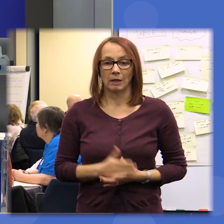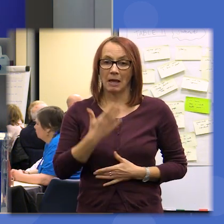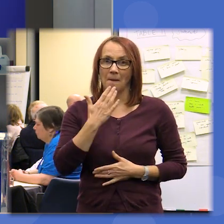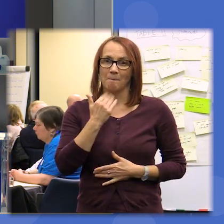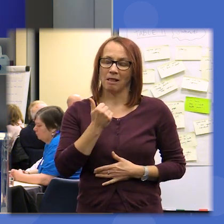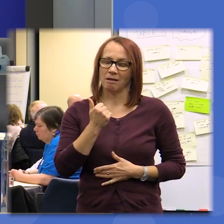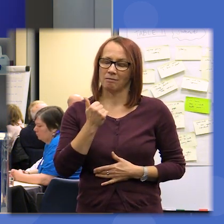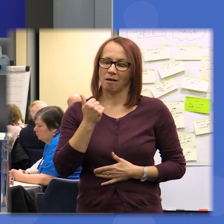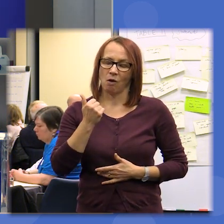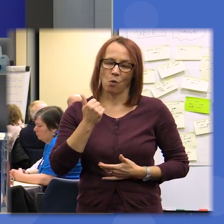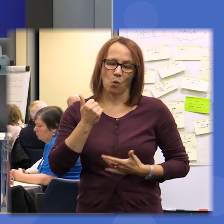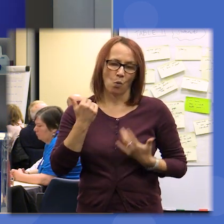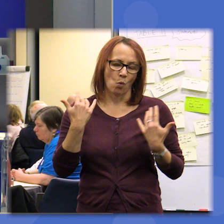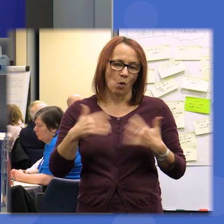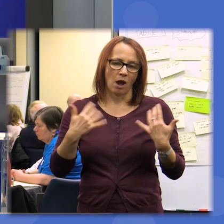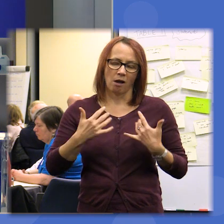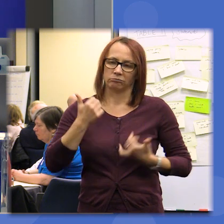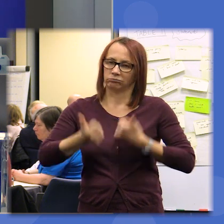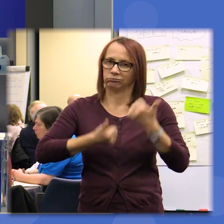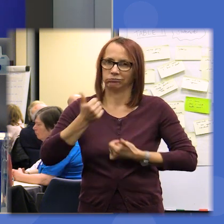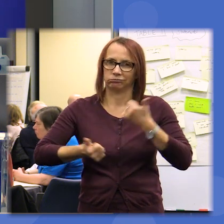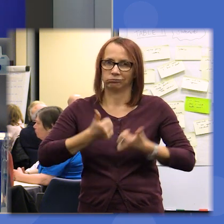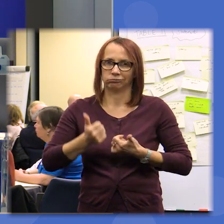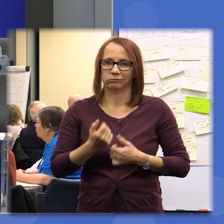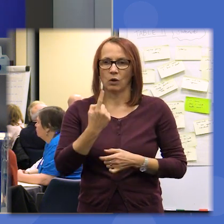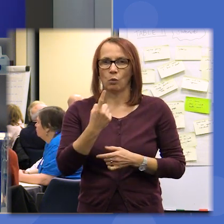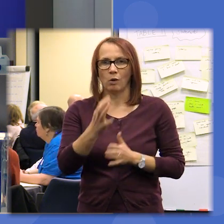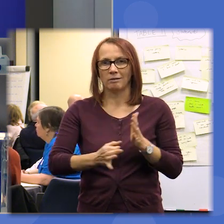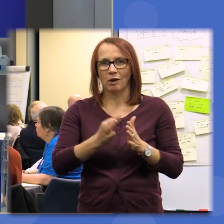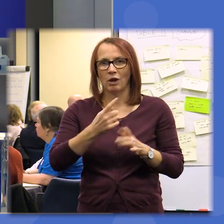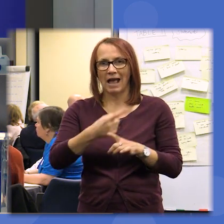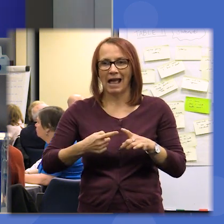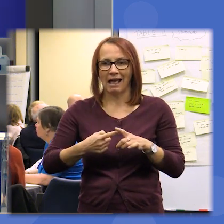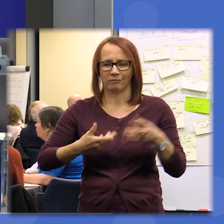yourselves on that incredibly intense hour-and-a-half and which I hope you